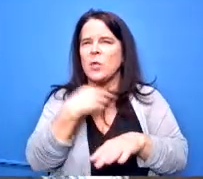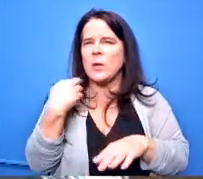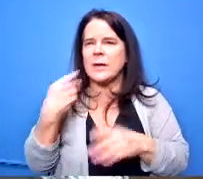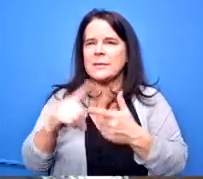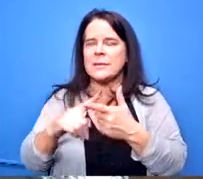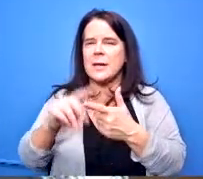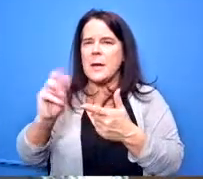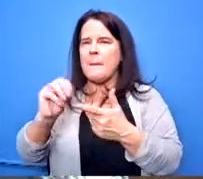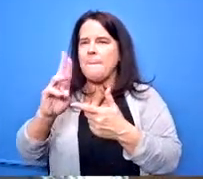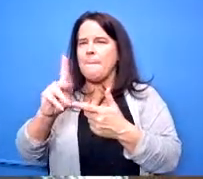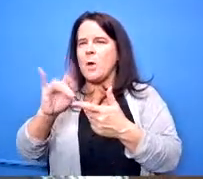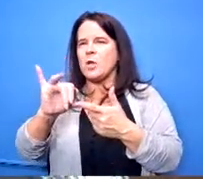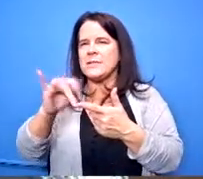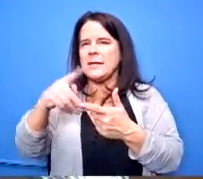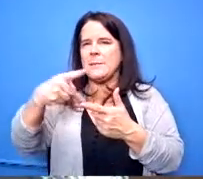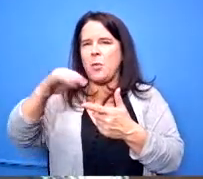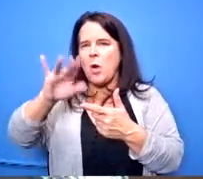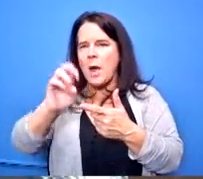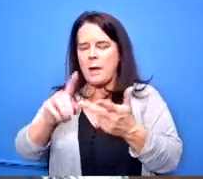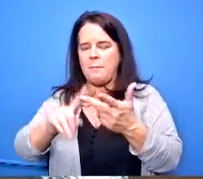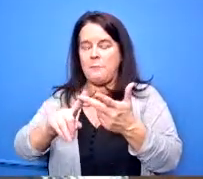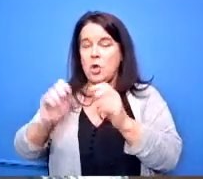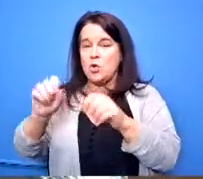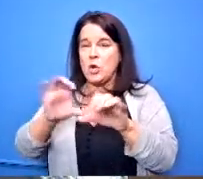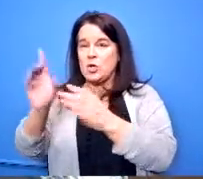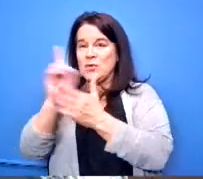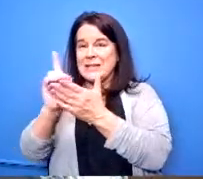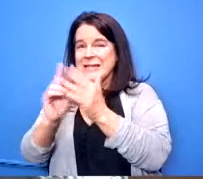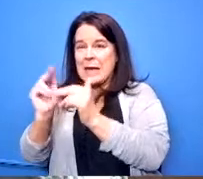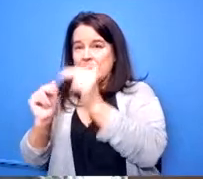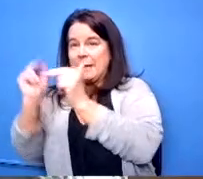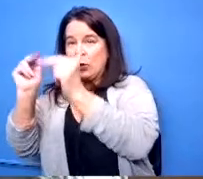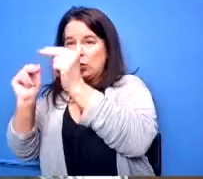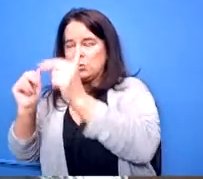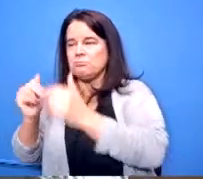design build design build there's a there's a slew of advantages to doing it one is speed